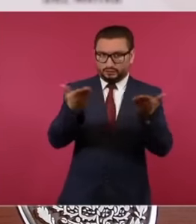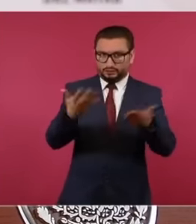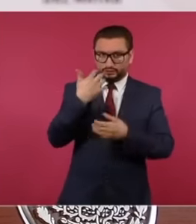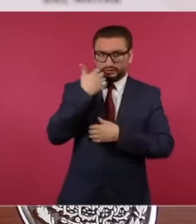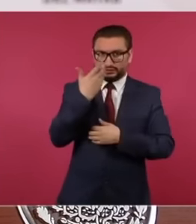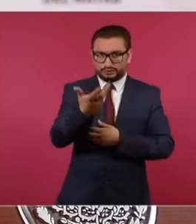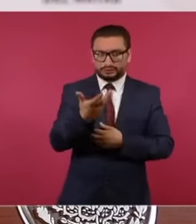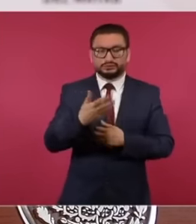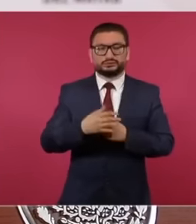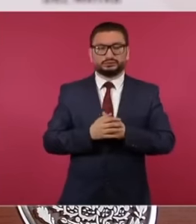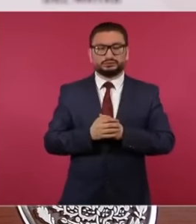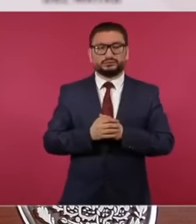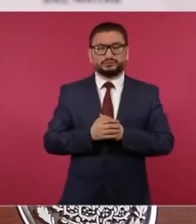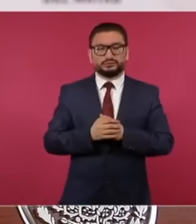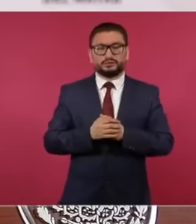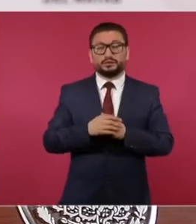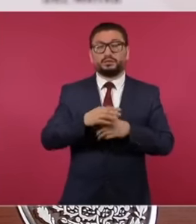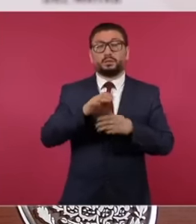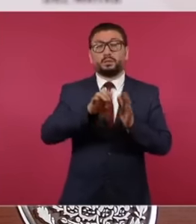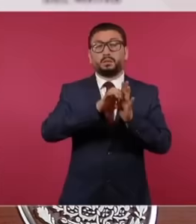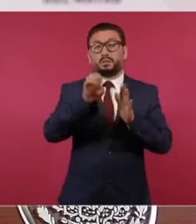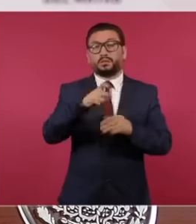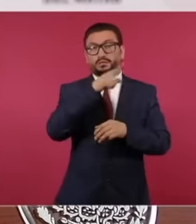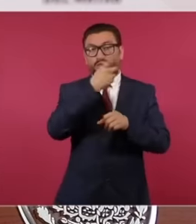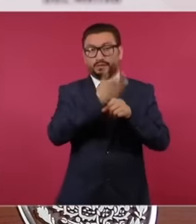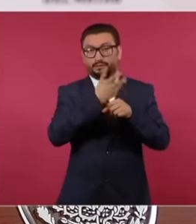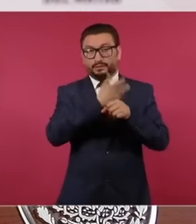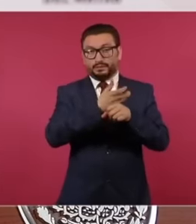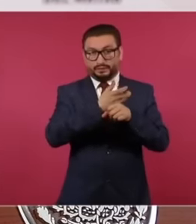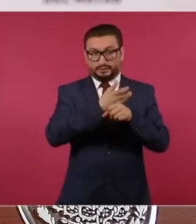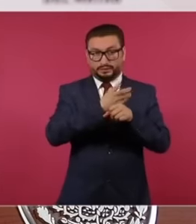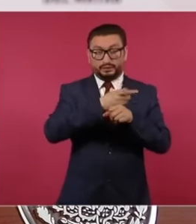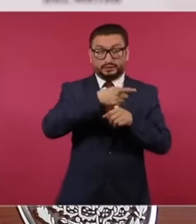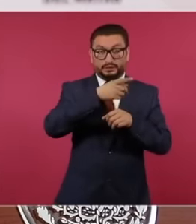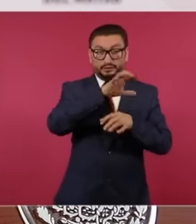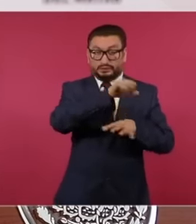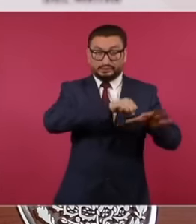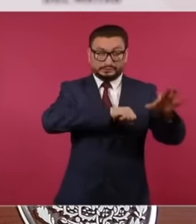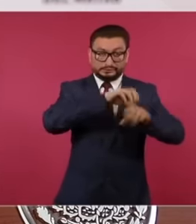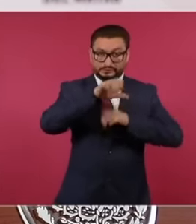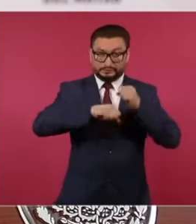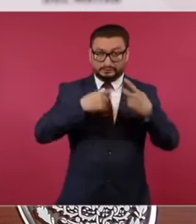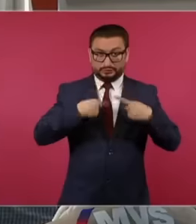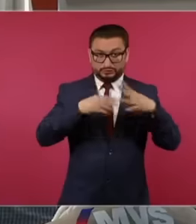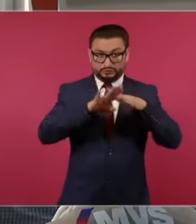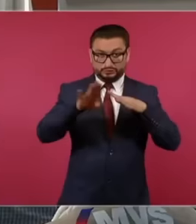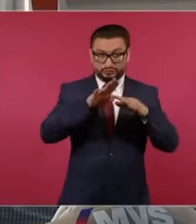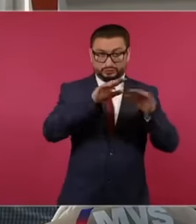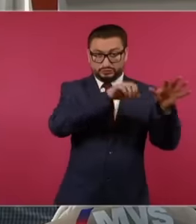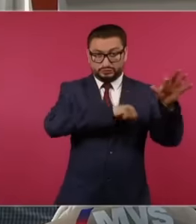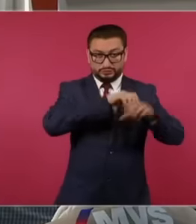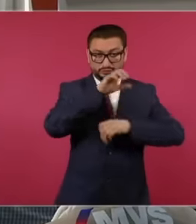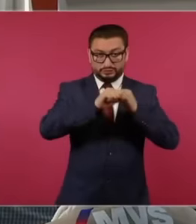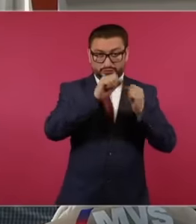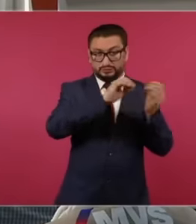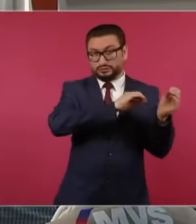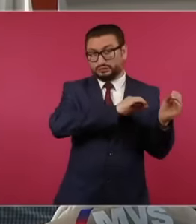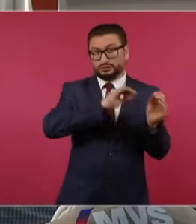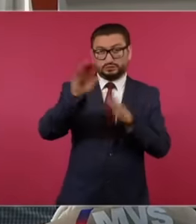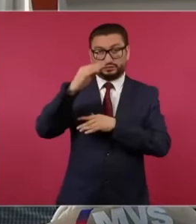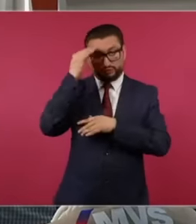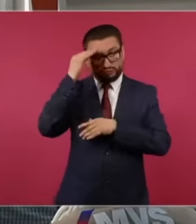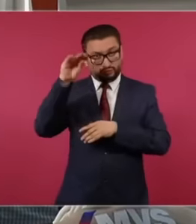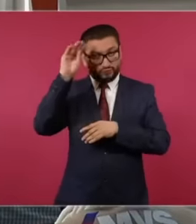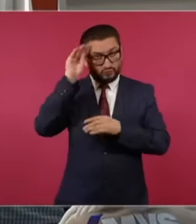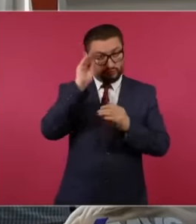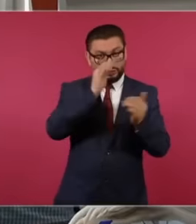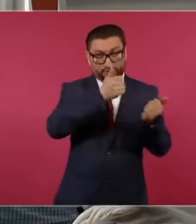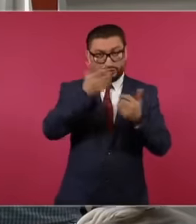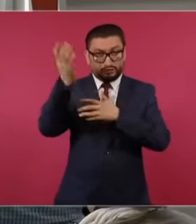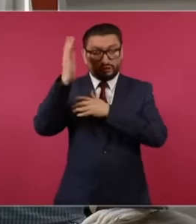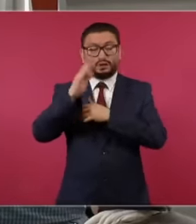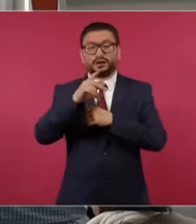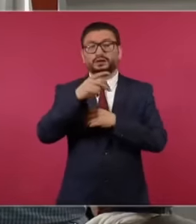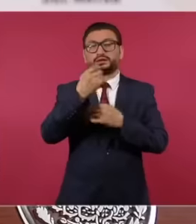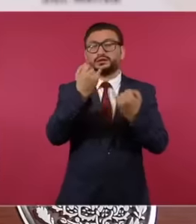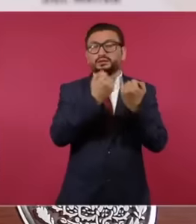that if they are going to deport Cuba from the United States that they reach an agreement there is even